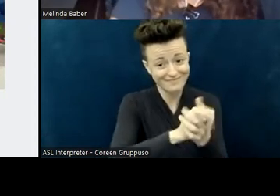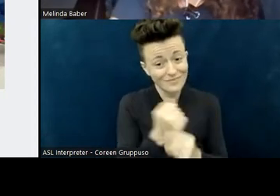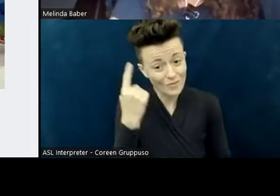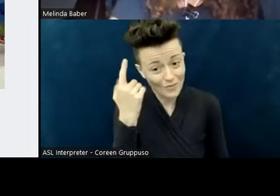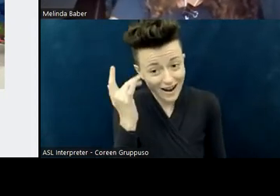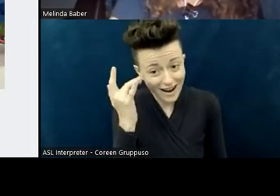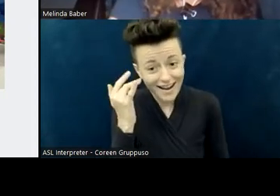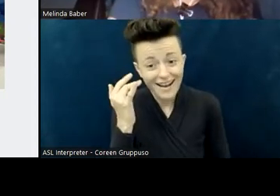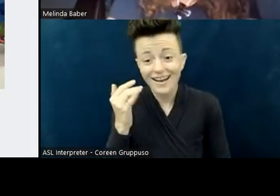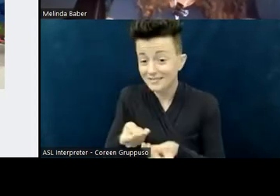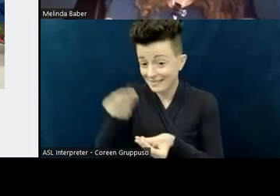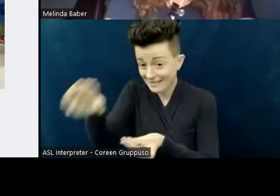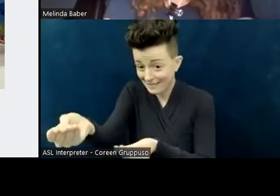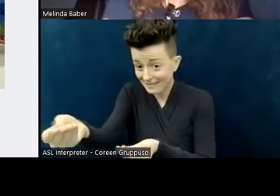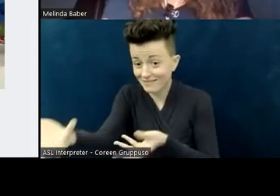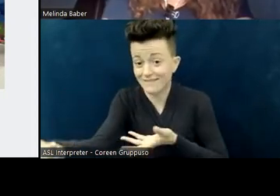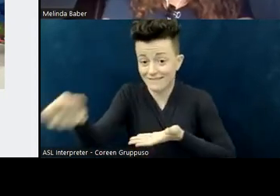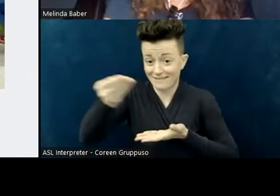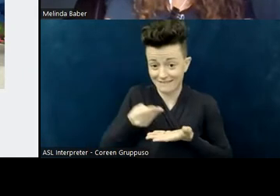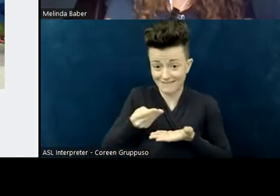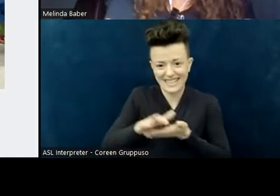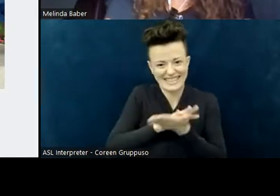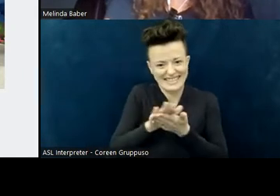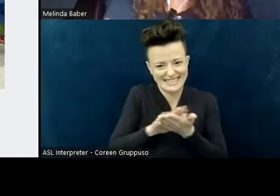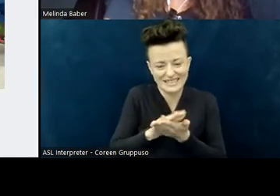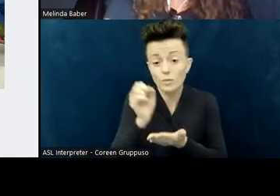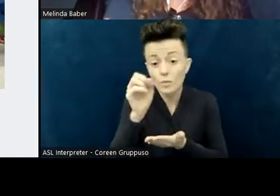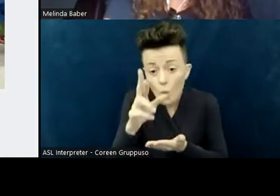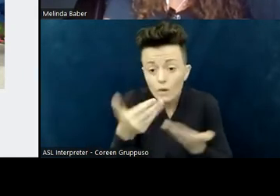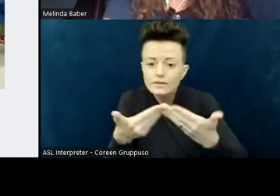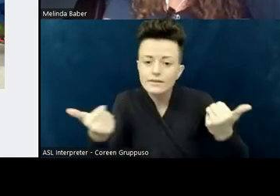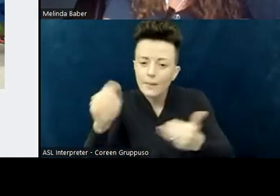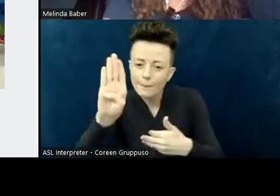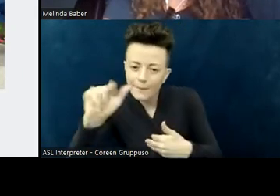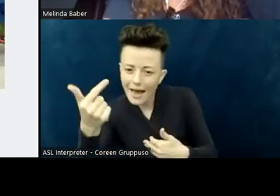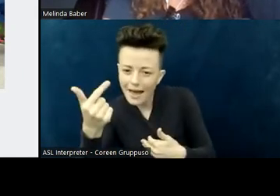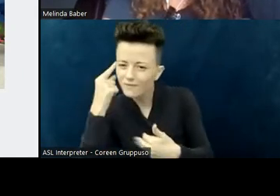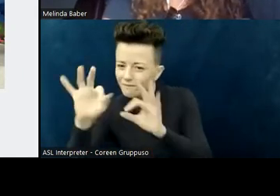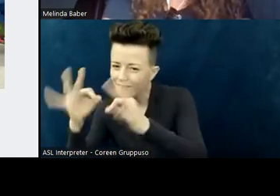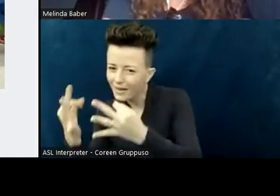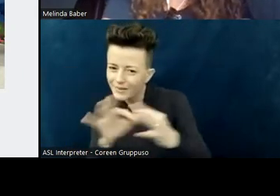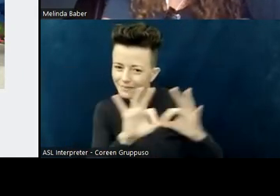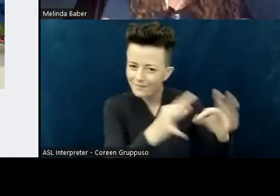One church has bags for each family that has the objects in them so they don't have to track them; they can pick them up when they come, and then they can do